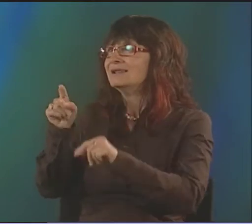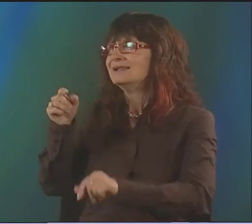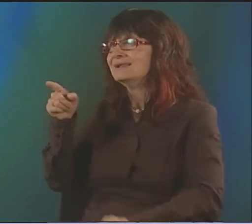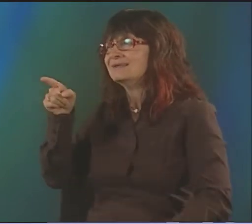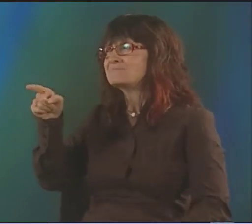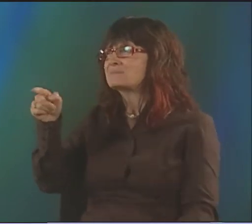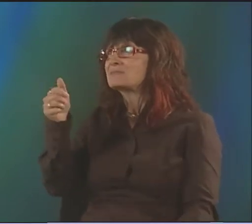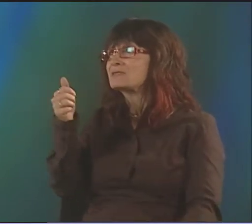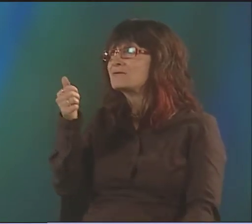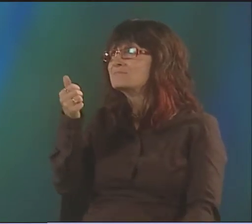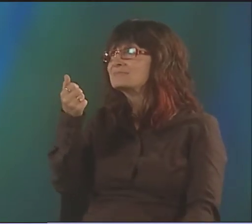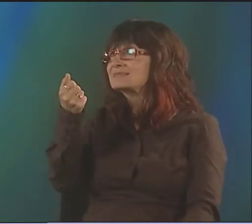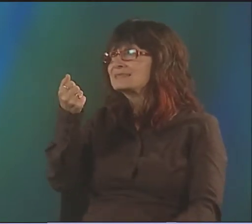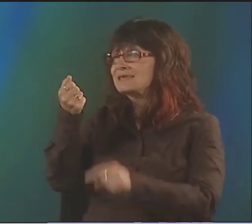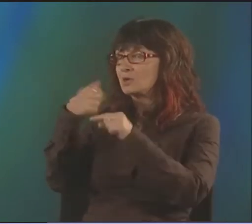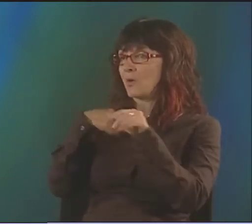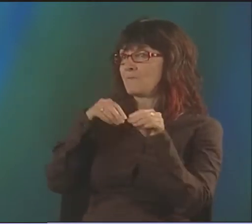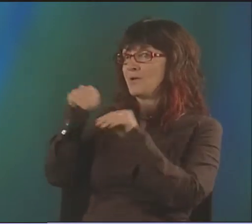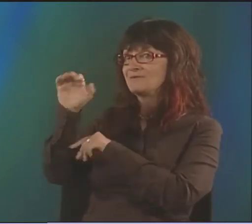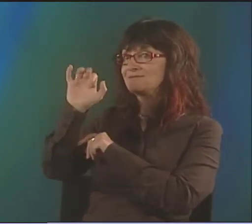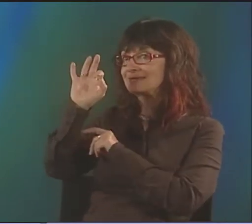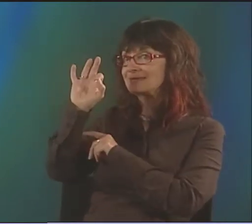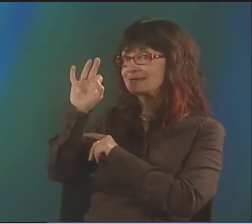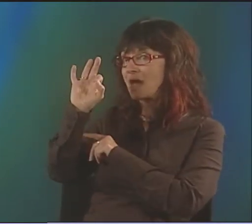AND SUCH GREAT THINGS HAPPENED ANYWAY WHEN I MOVED.